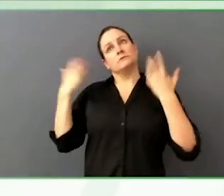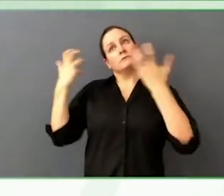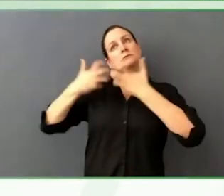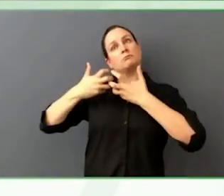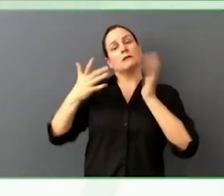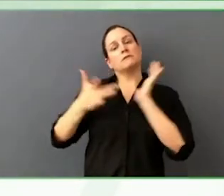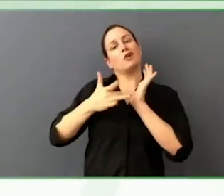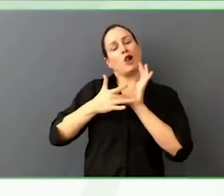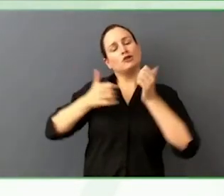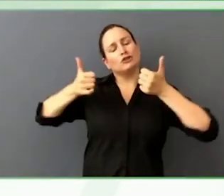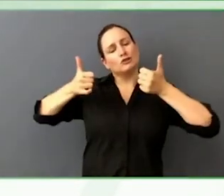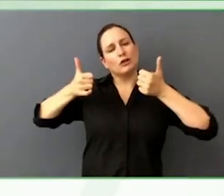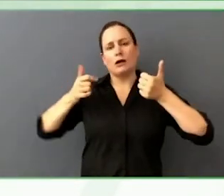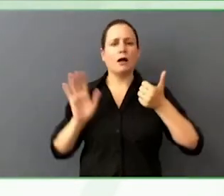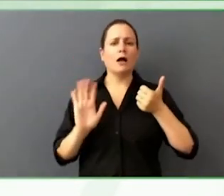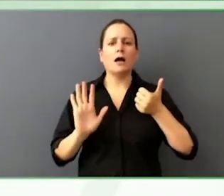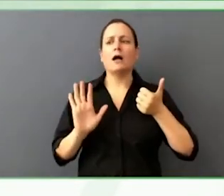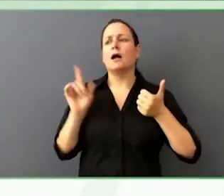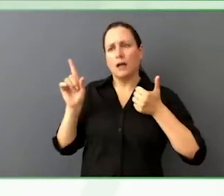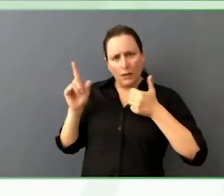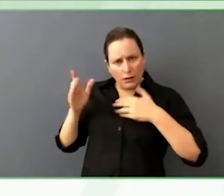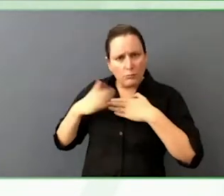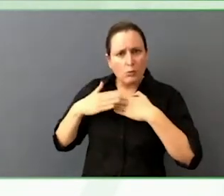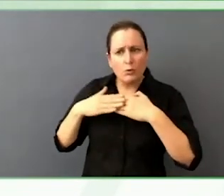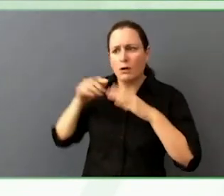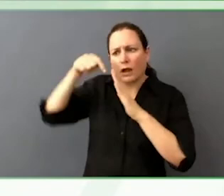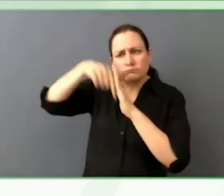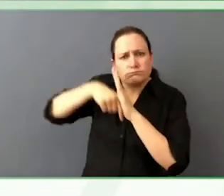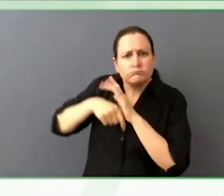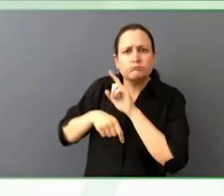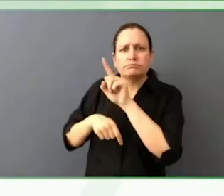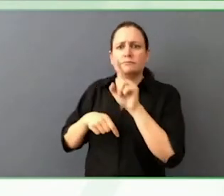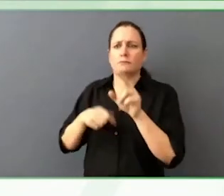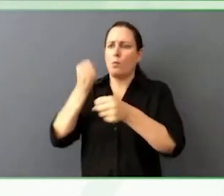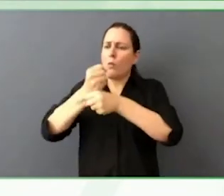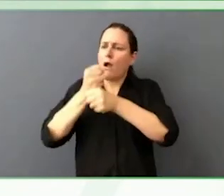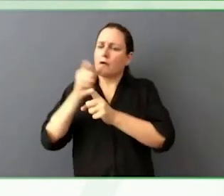understand and can share the knowledge you obtained through various measures?